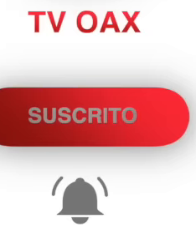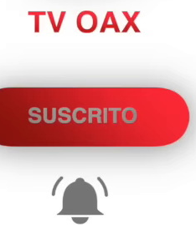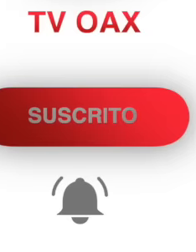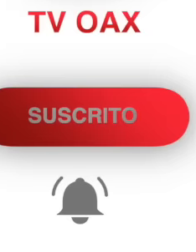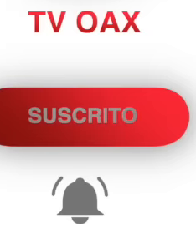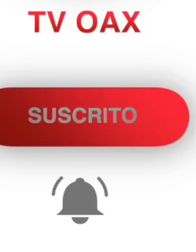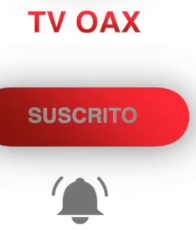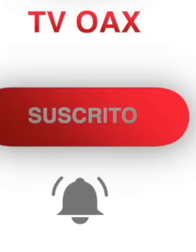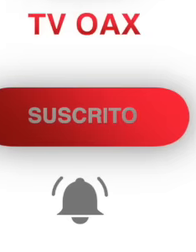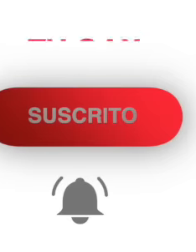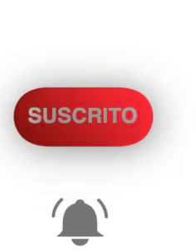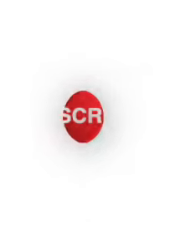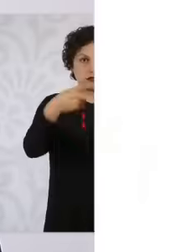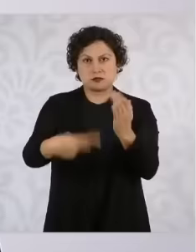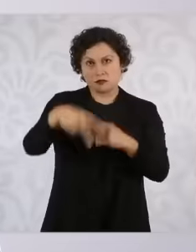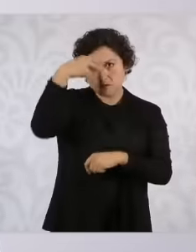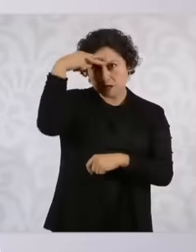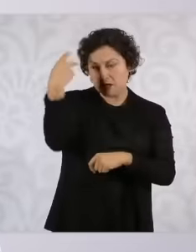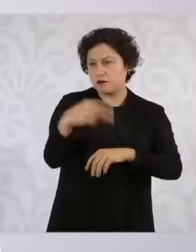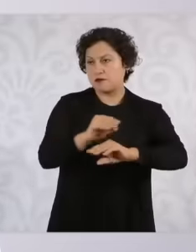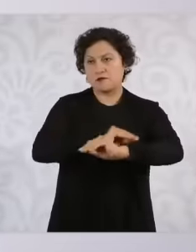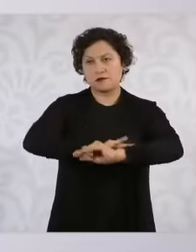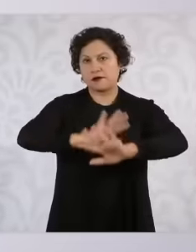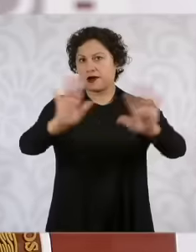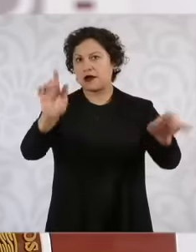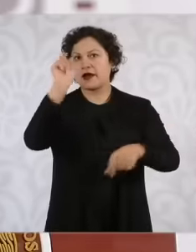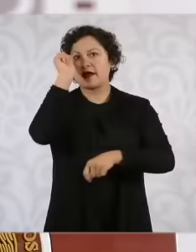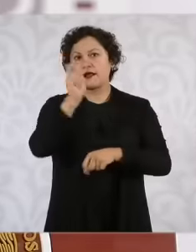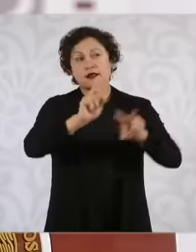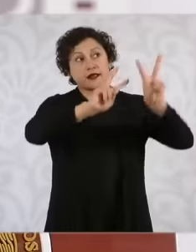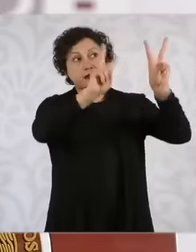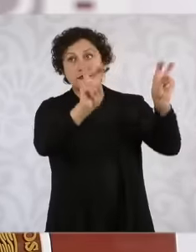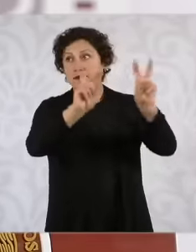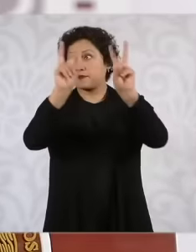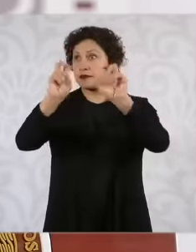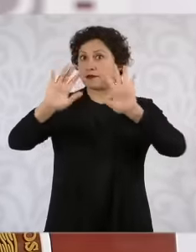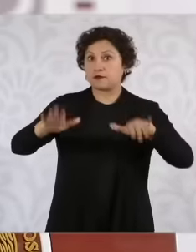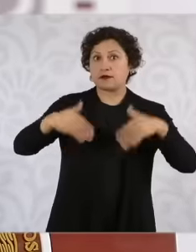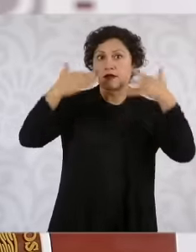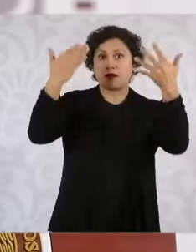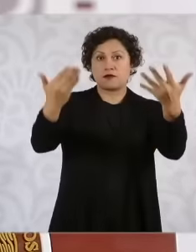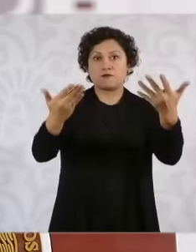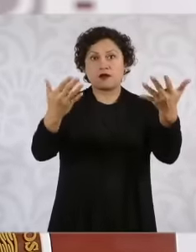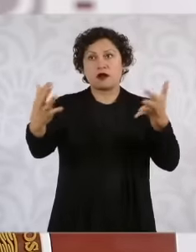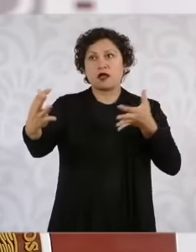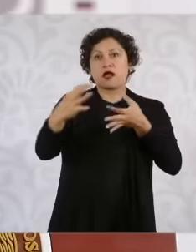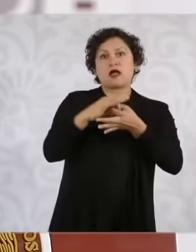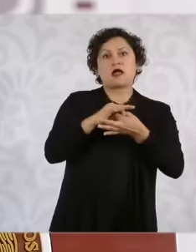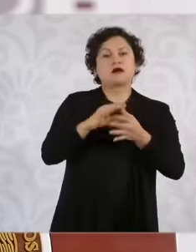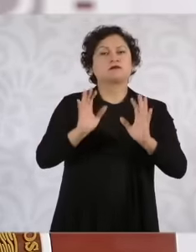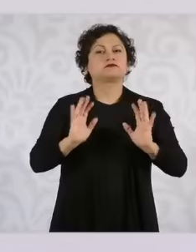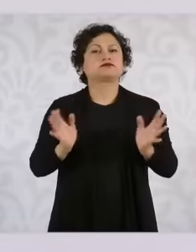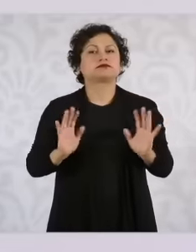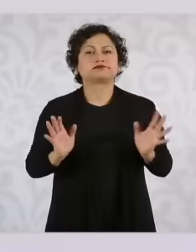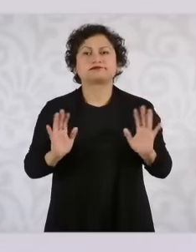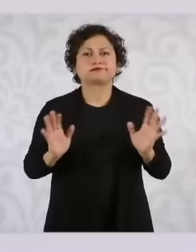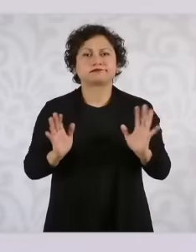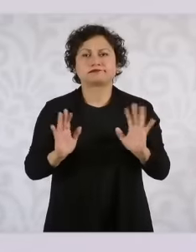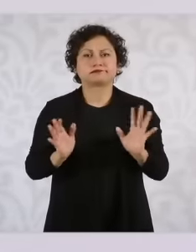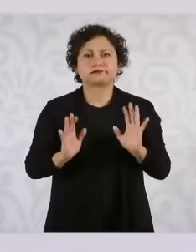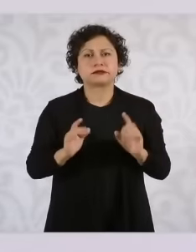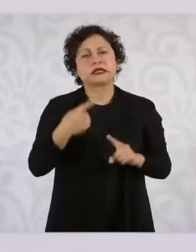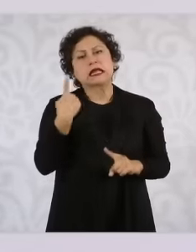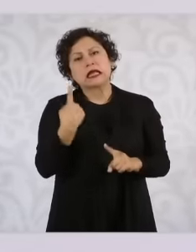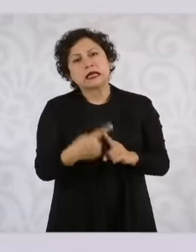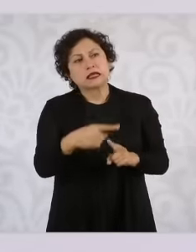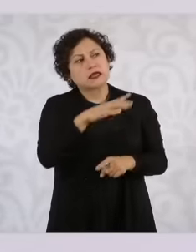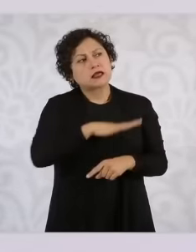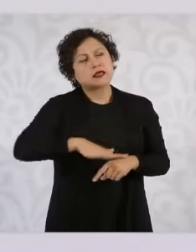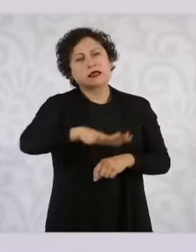very clear about not taking sides for one option or another who decides the American people,